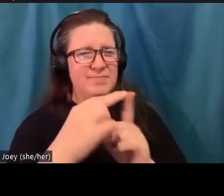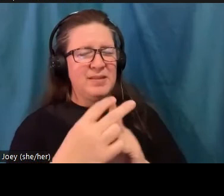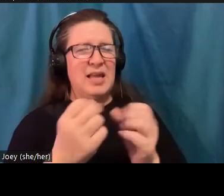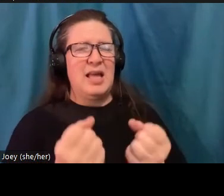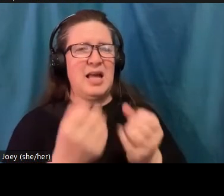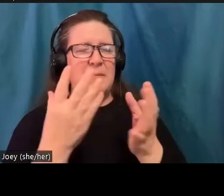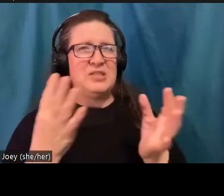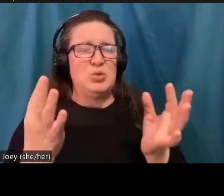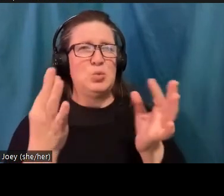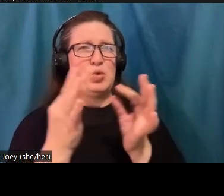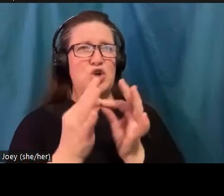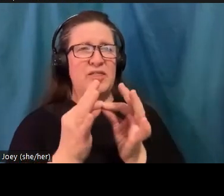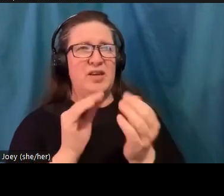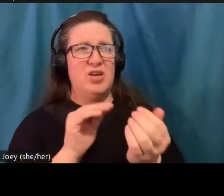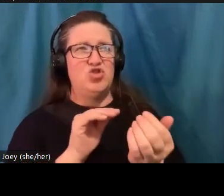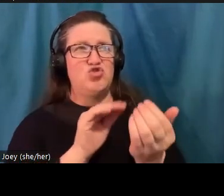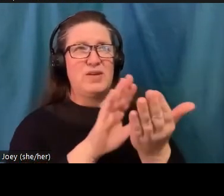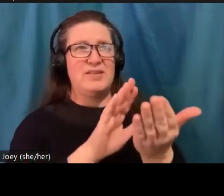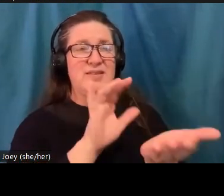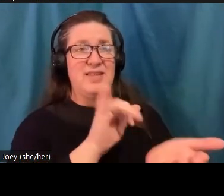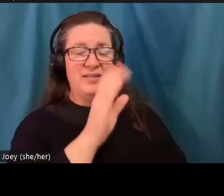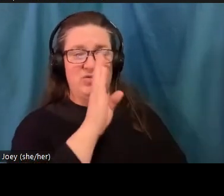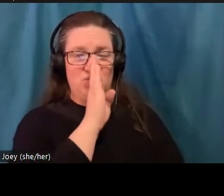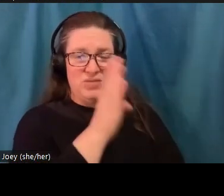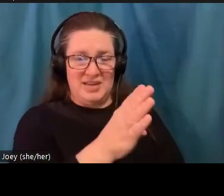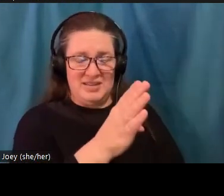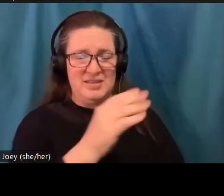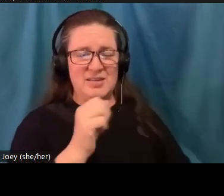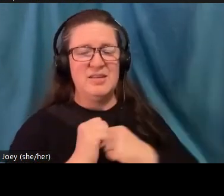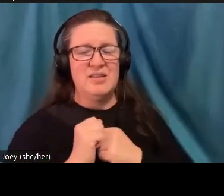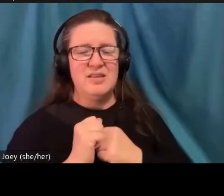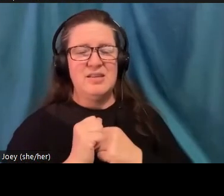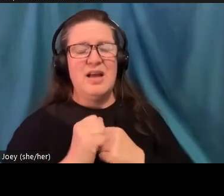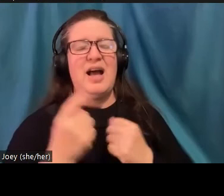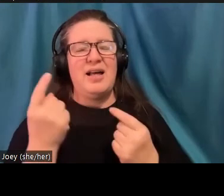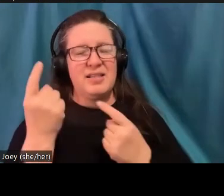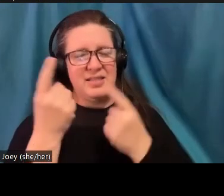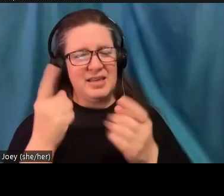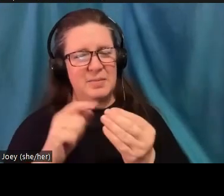uh, addressing that directly. And I think of that too, because it feels like there's such a, like, you're saying with the